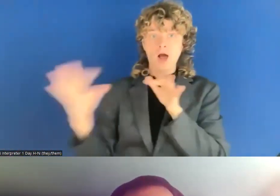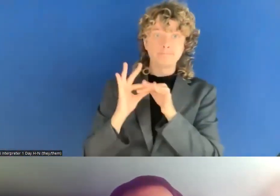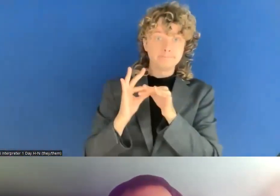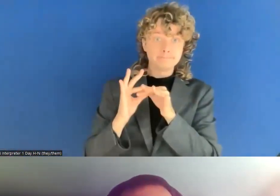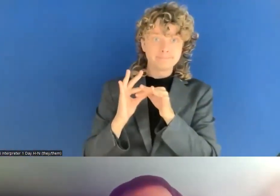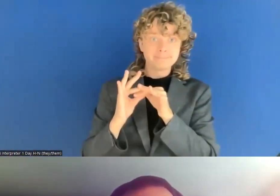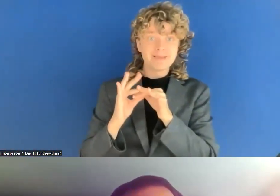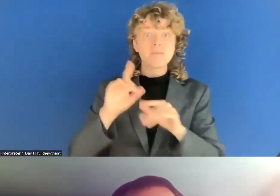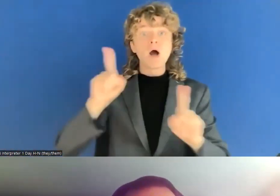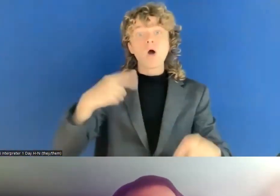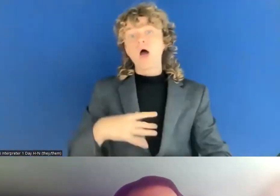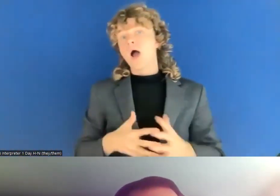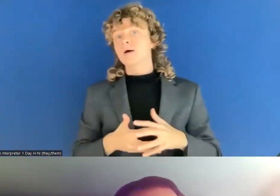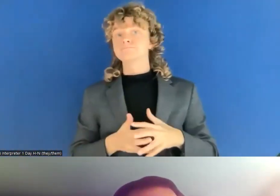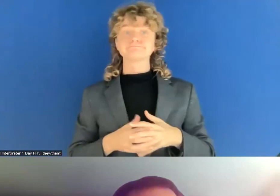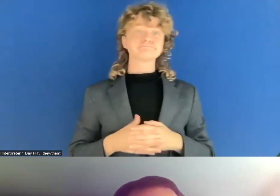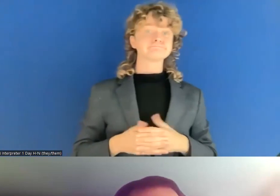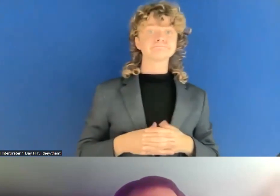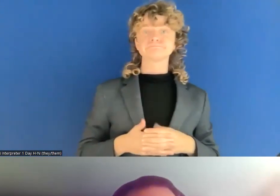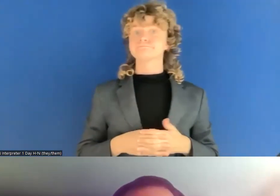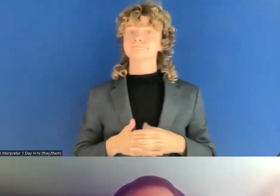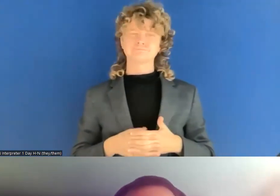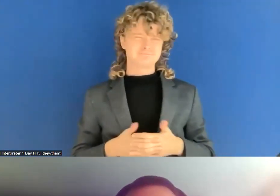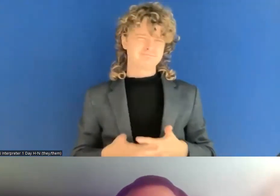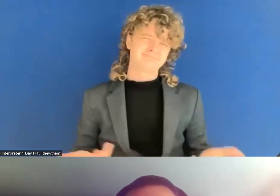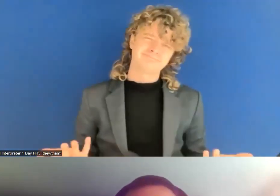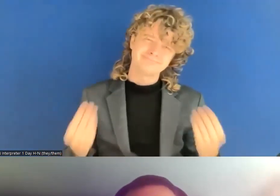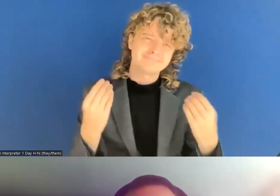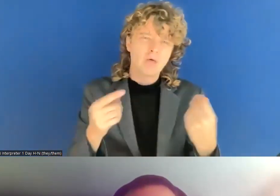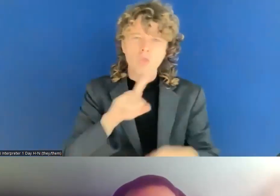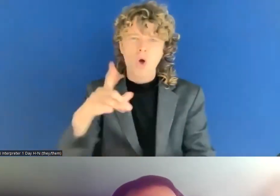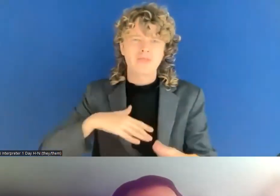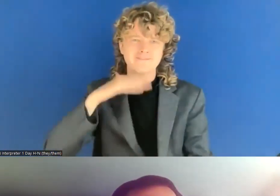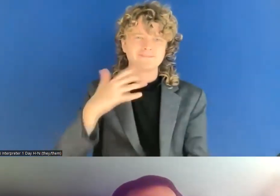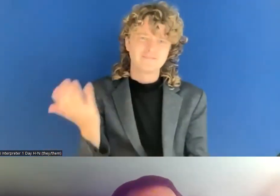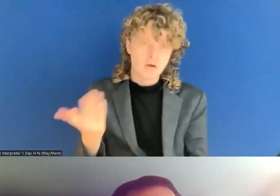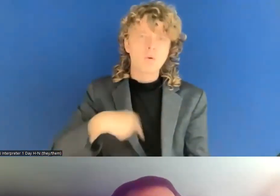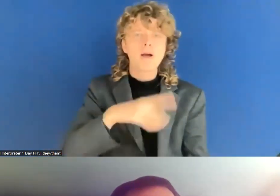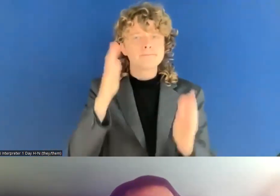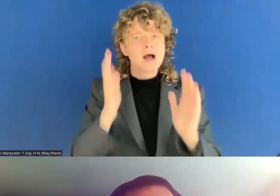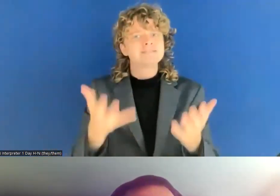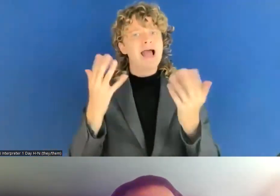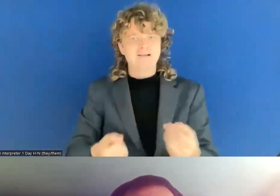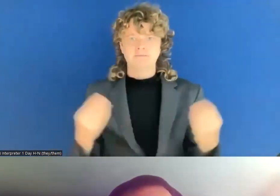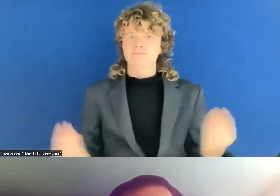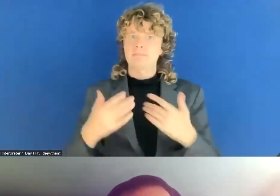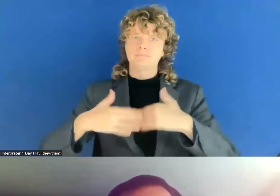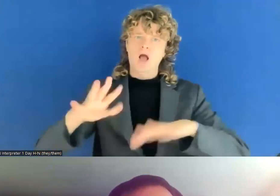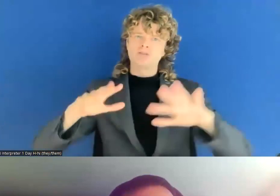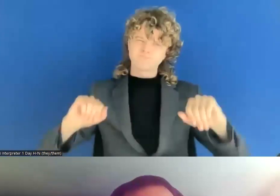nonsense. So really put your how is that expression in English? Put your money where your mouth is, something like that.